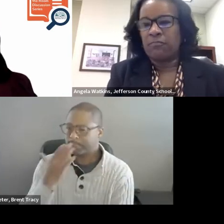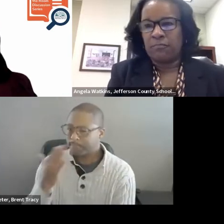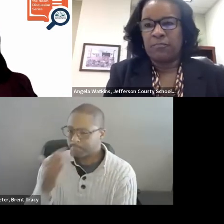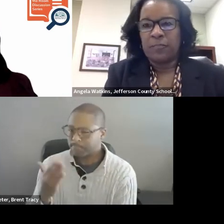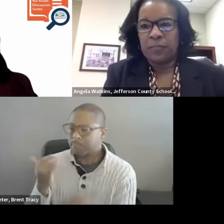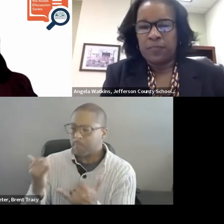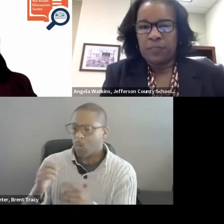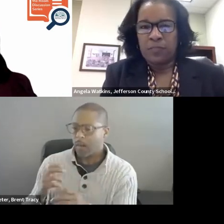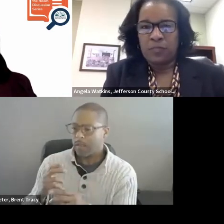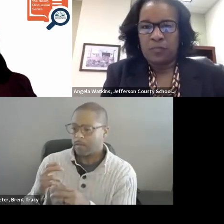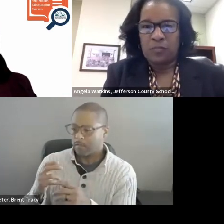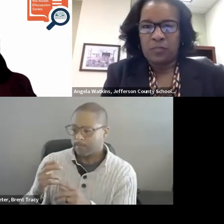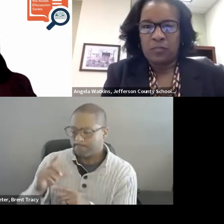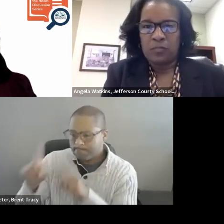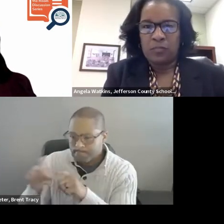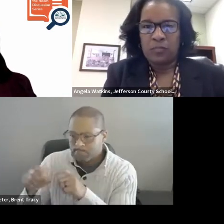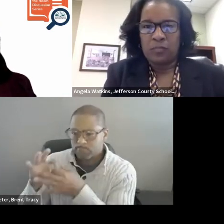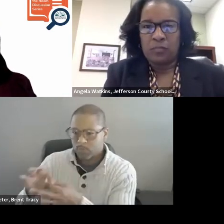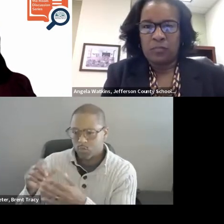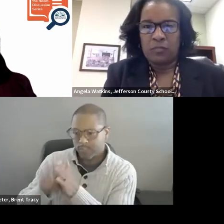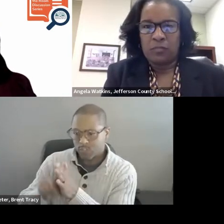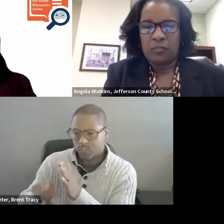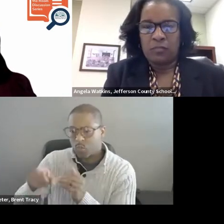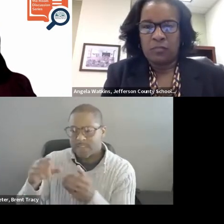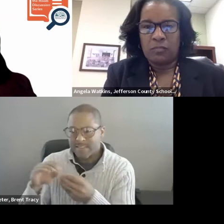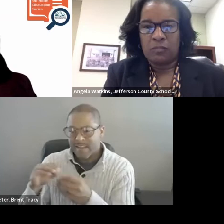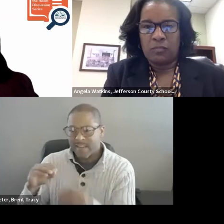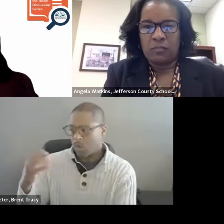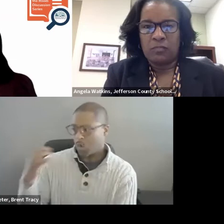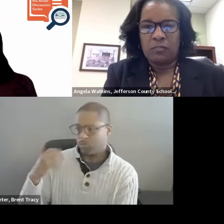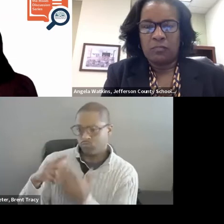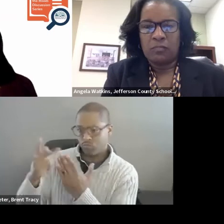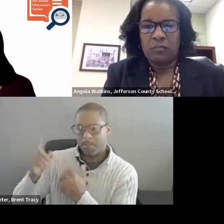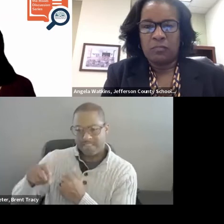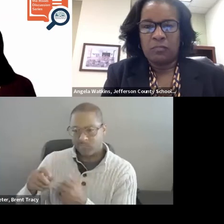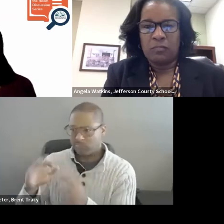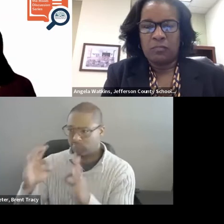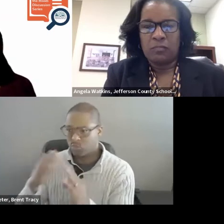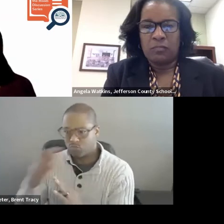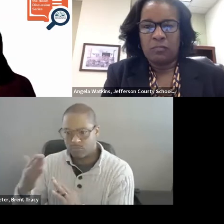You touched on the idea of having a well designed coaching program and in Implementation Science,